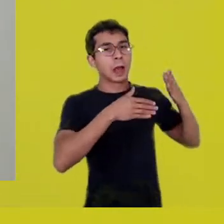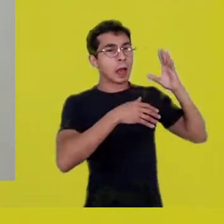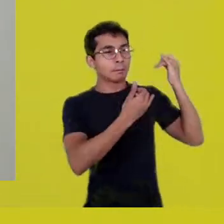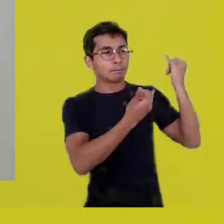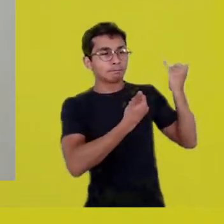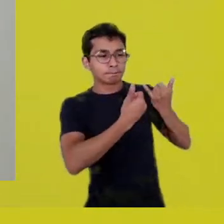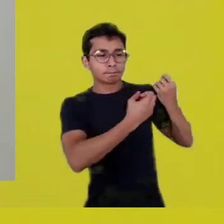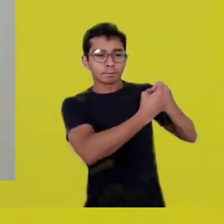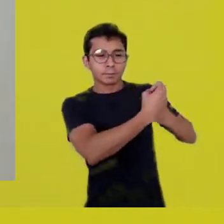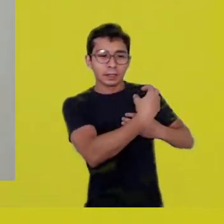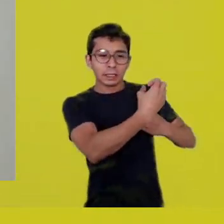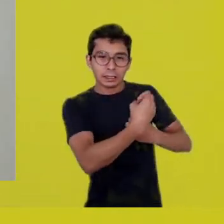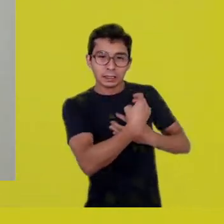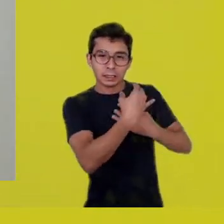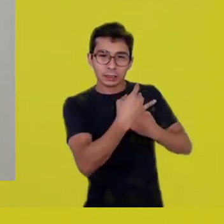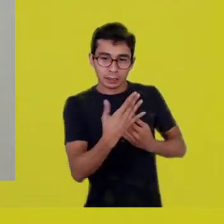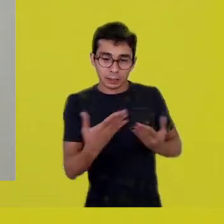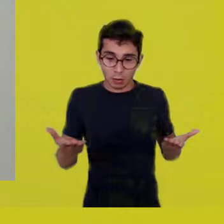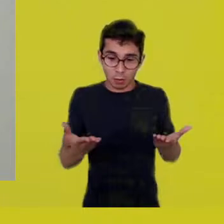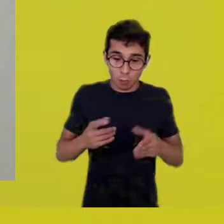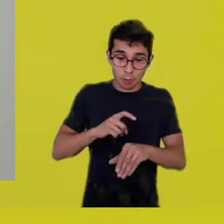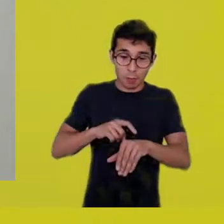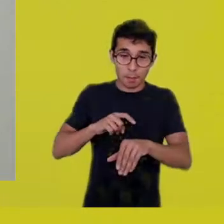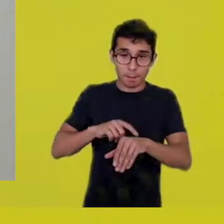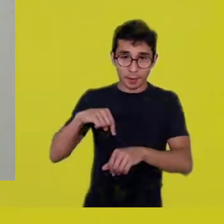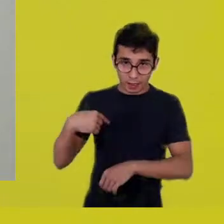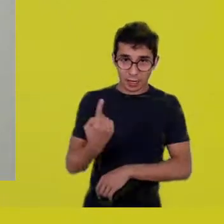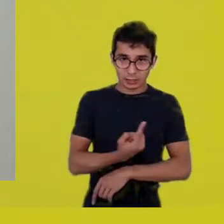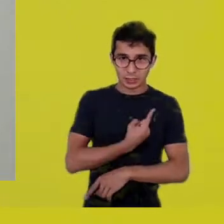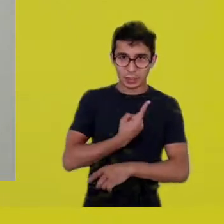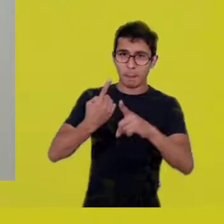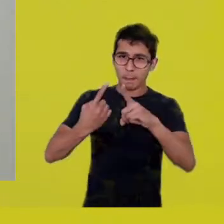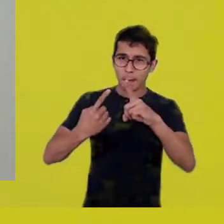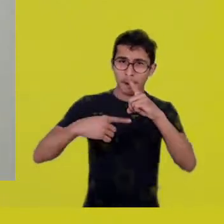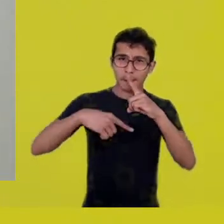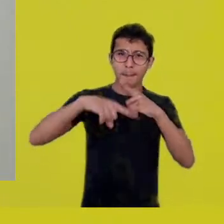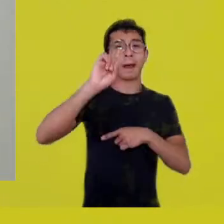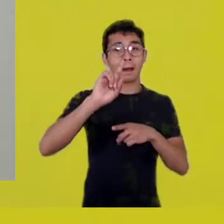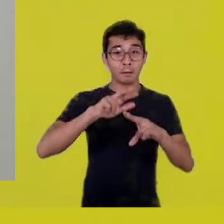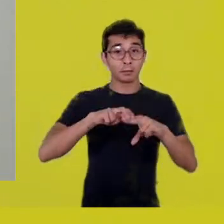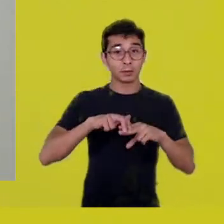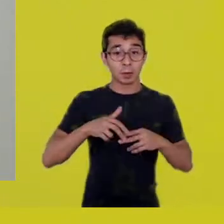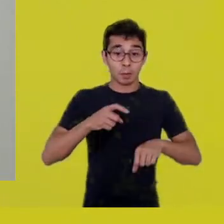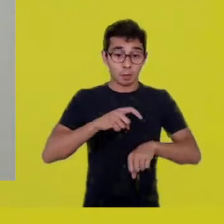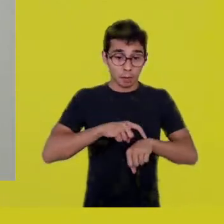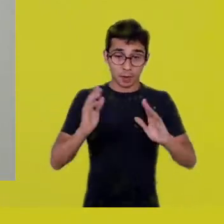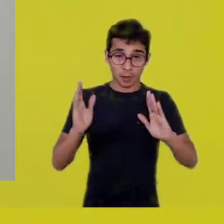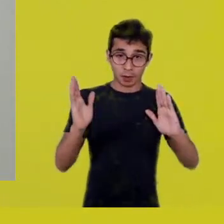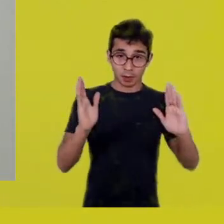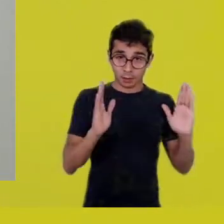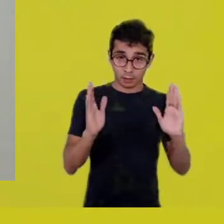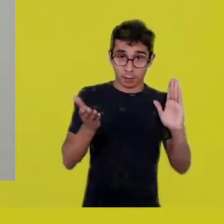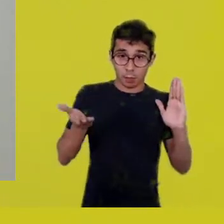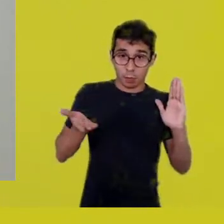Unknown times is an idea about the future,